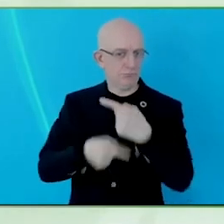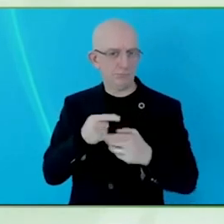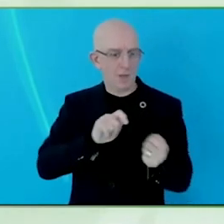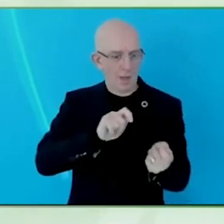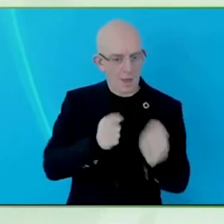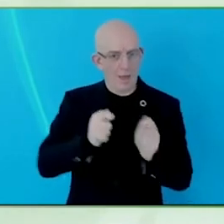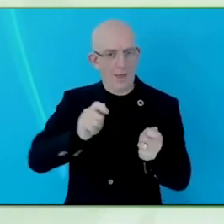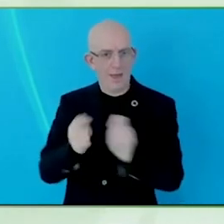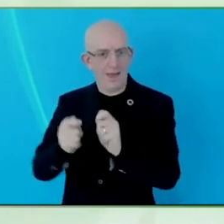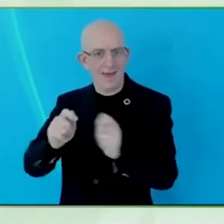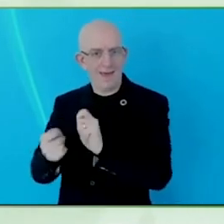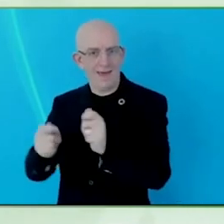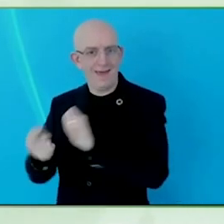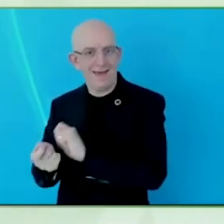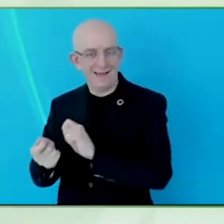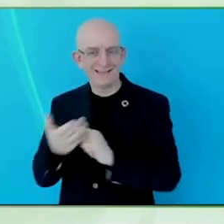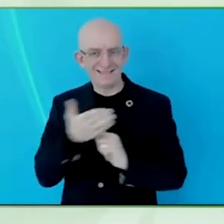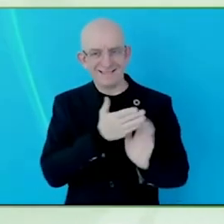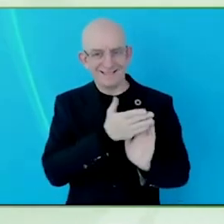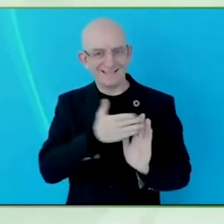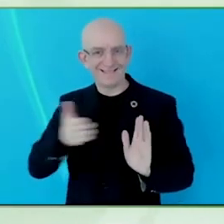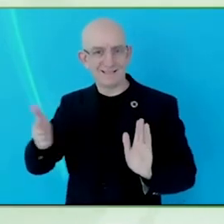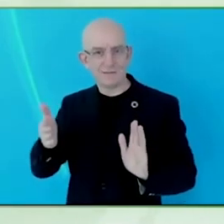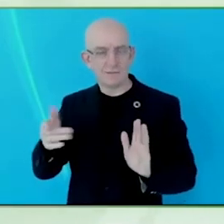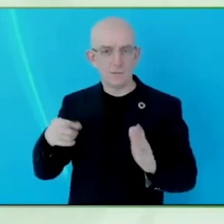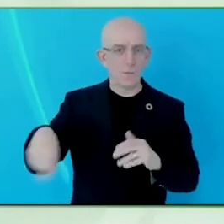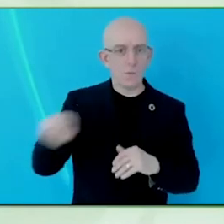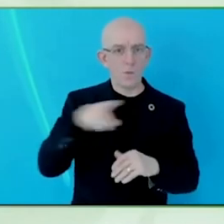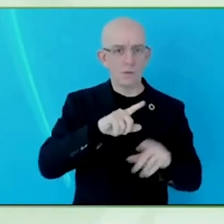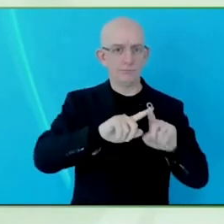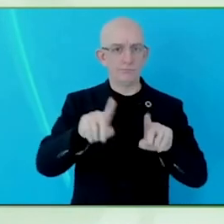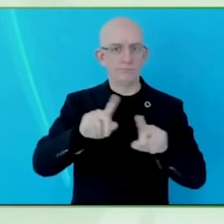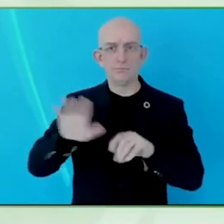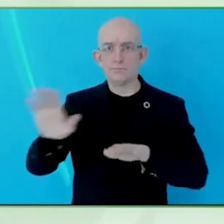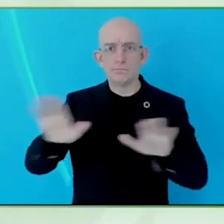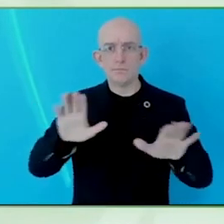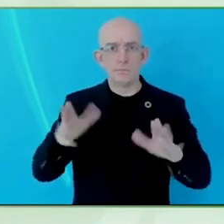Then we realised actually, they don't necessarily meet the needs of